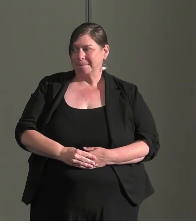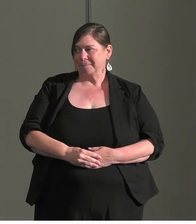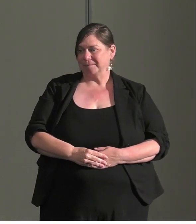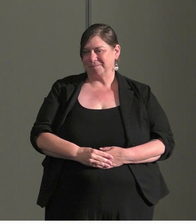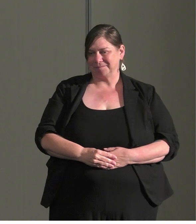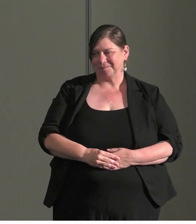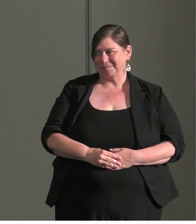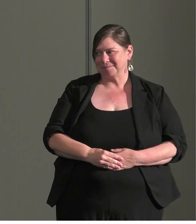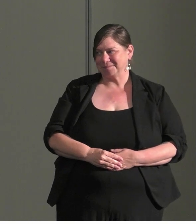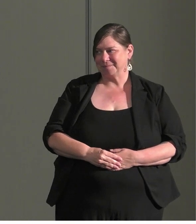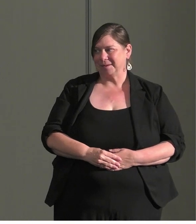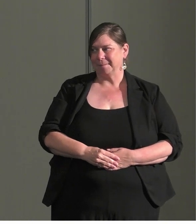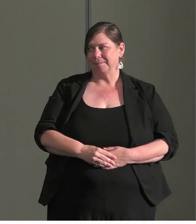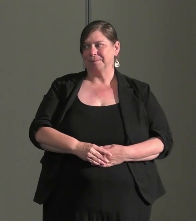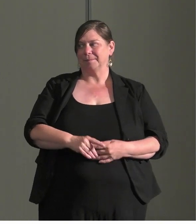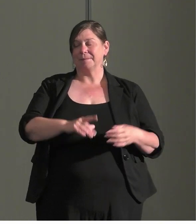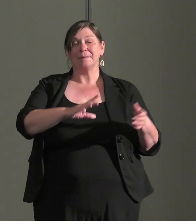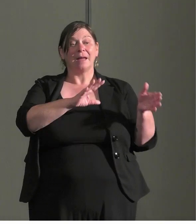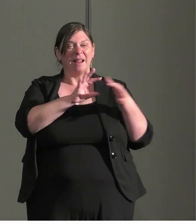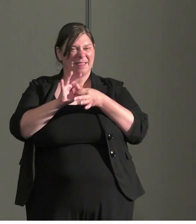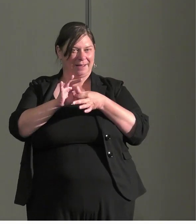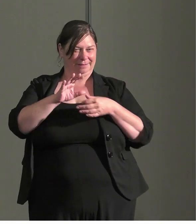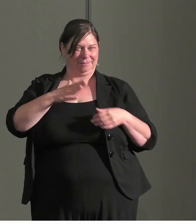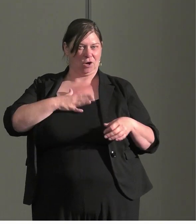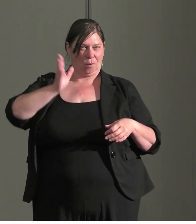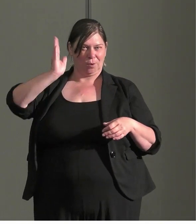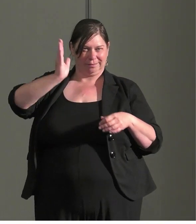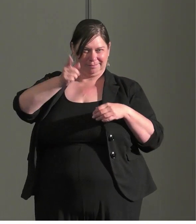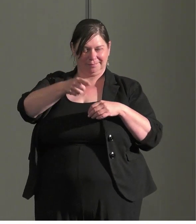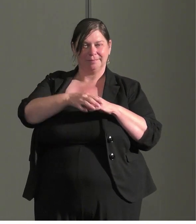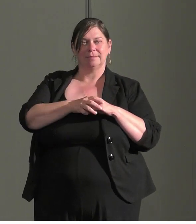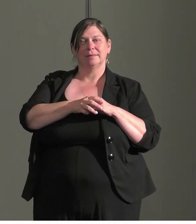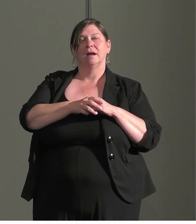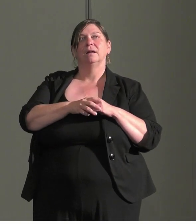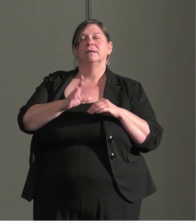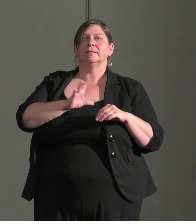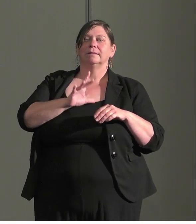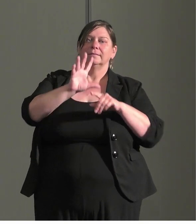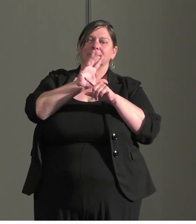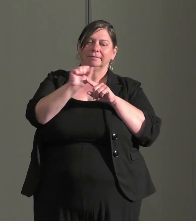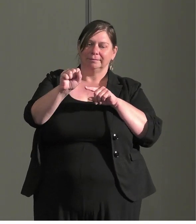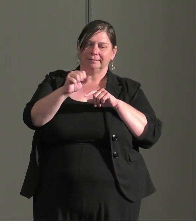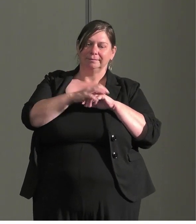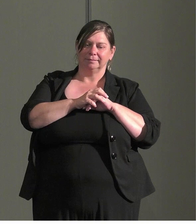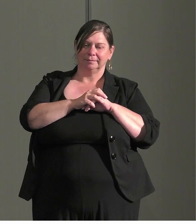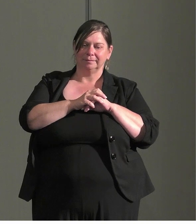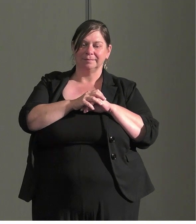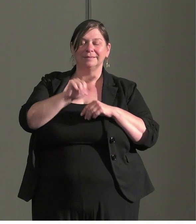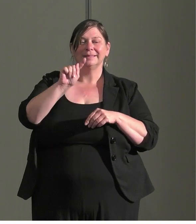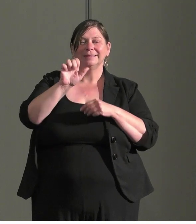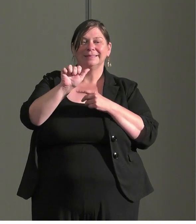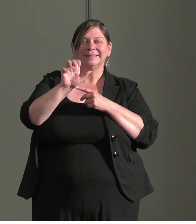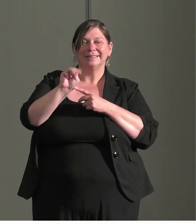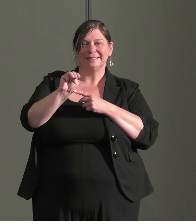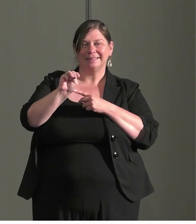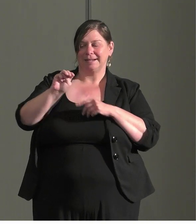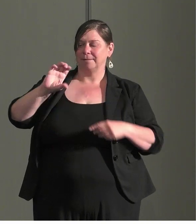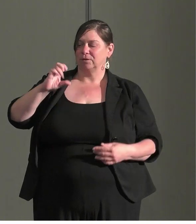So it is linked in the presentation there is a fantastic team charter workshop. It -- this